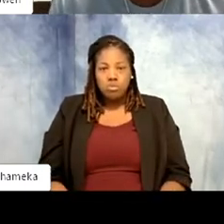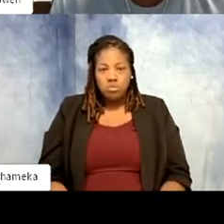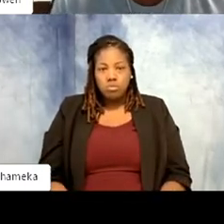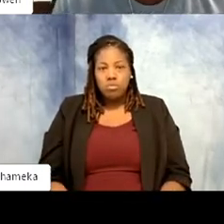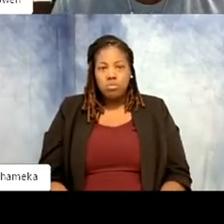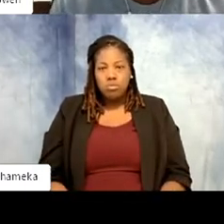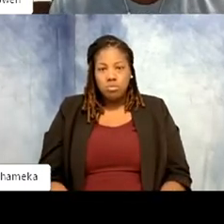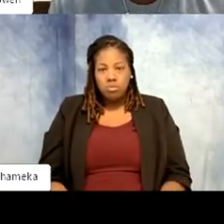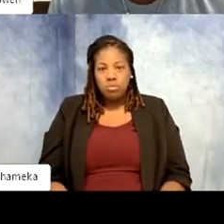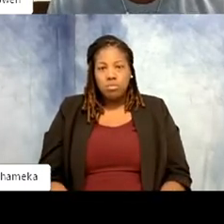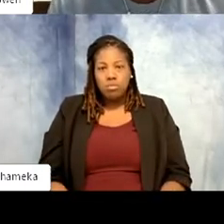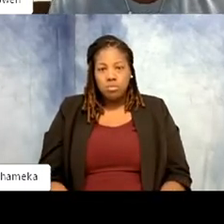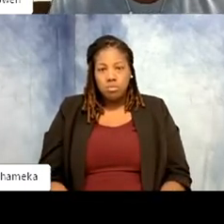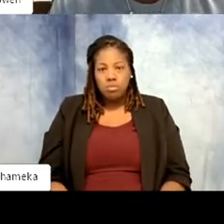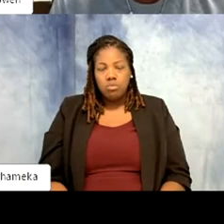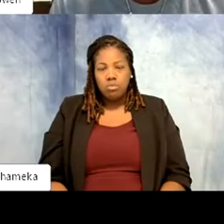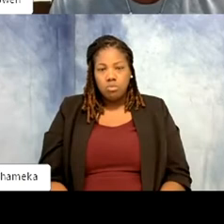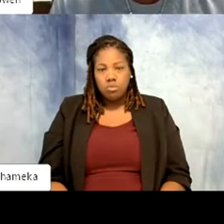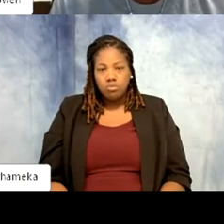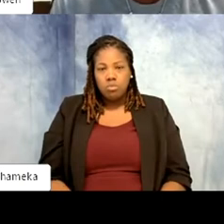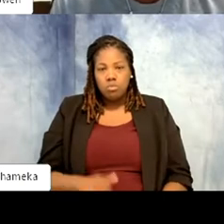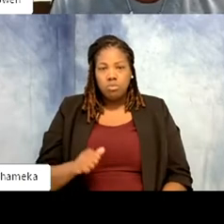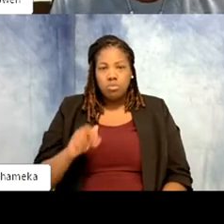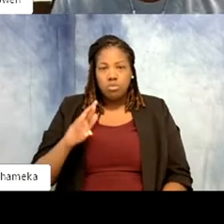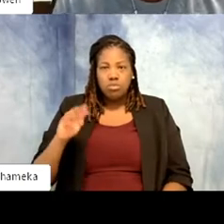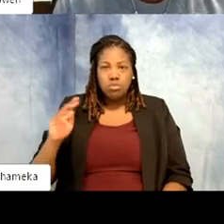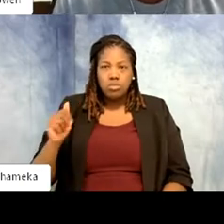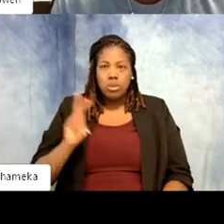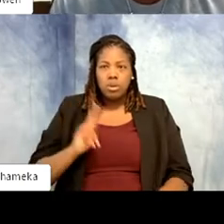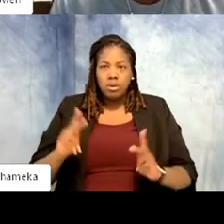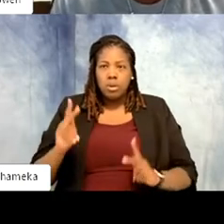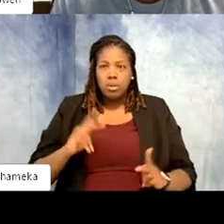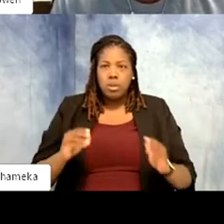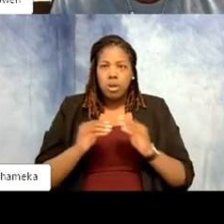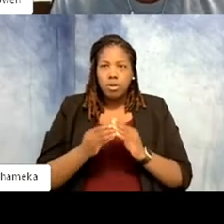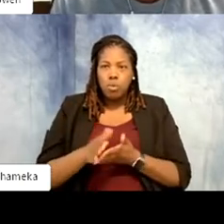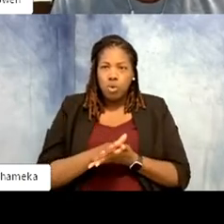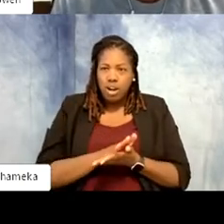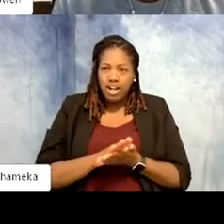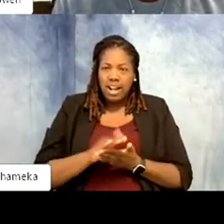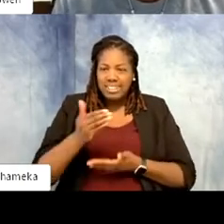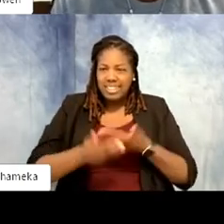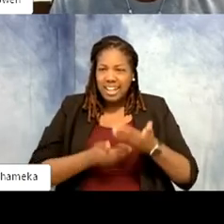Oh! Aramis said people have started to be more kind to animals. That's a great guess.